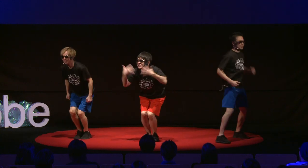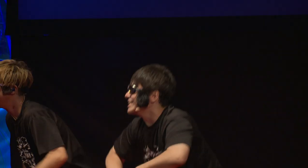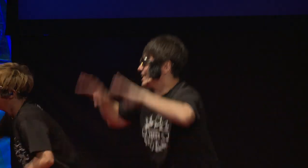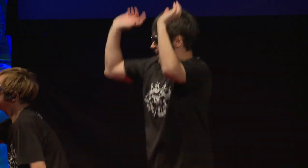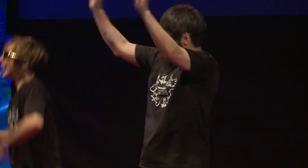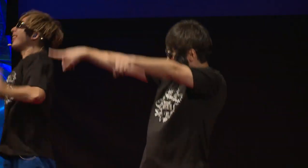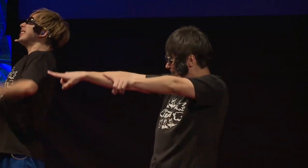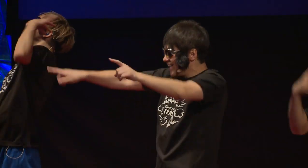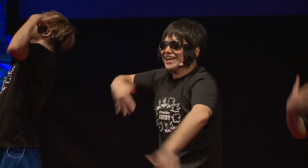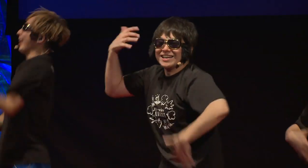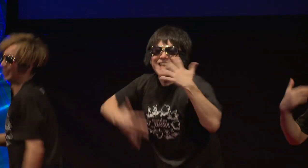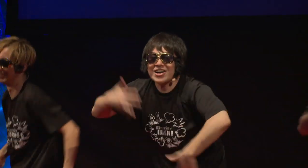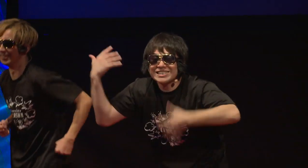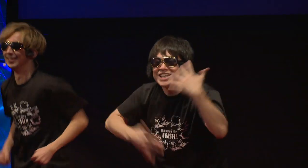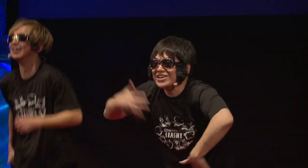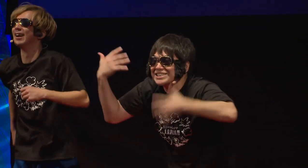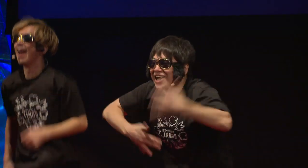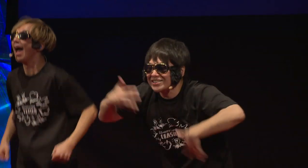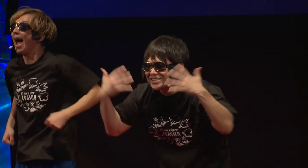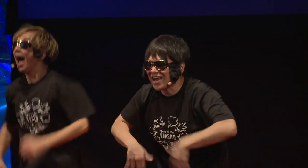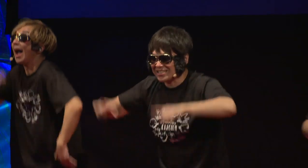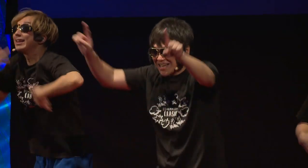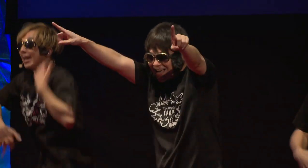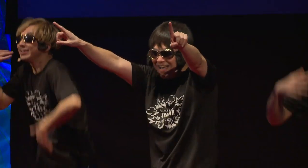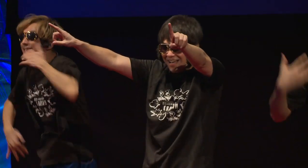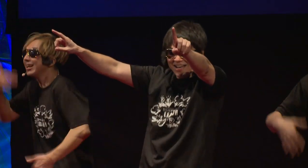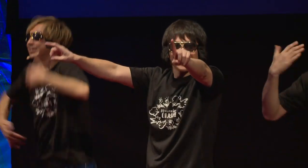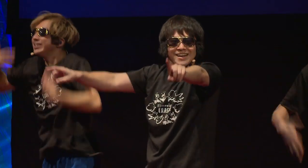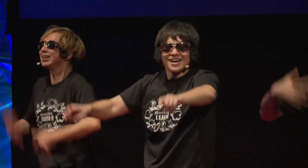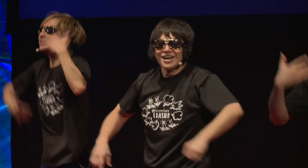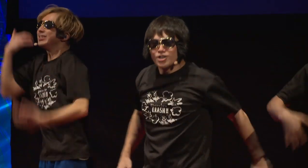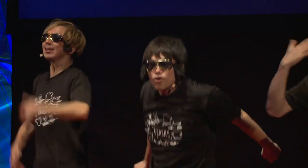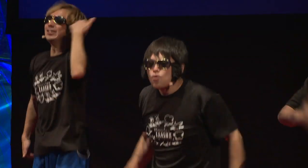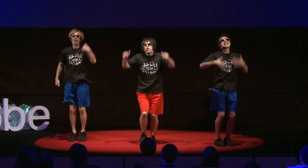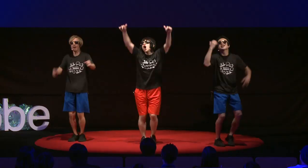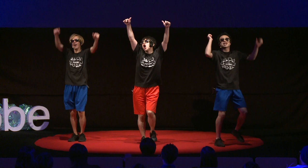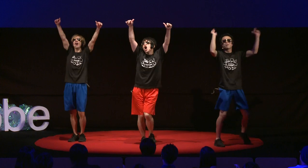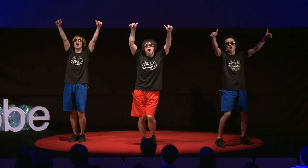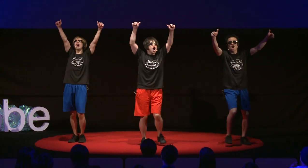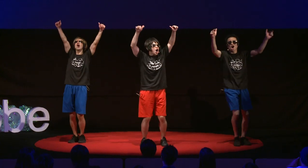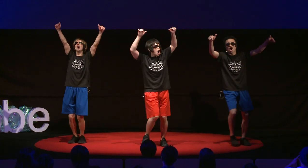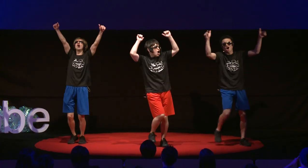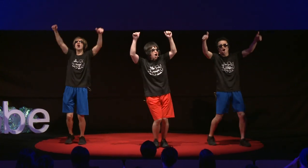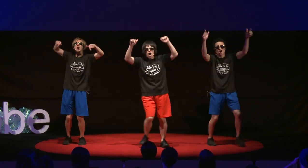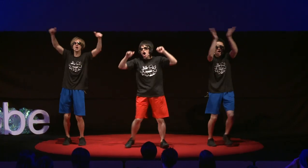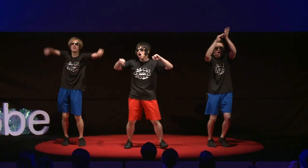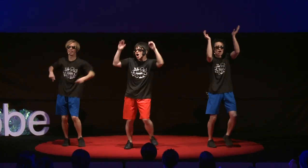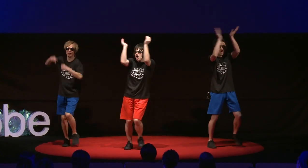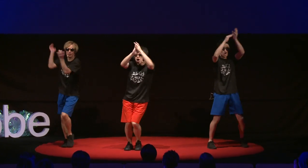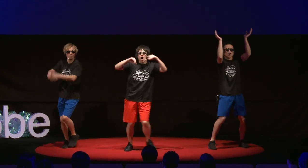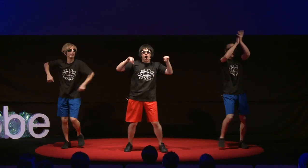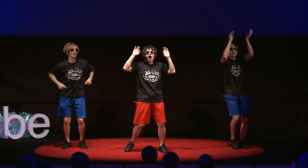O: Fun! N&I: Fun! O: Fun (x4) N&I: Fun (x4) Together: Woo!